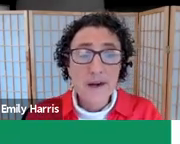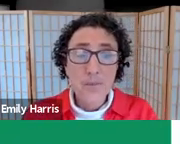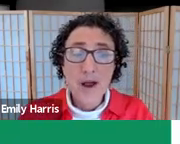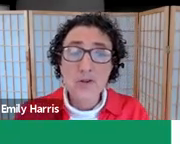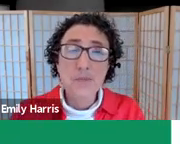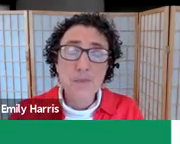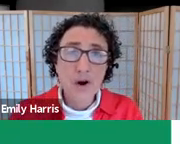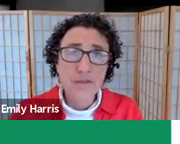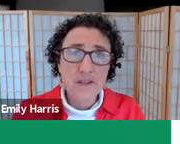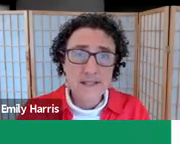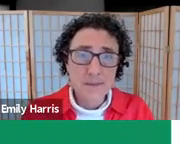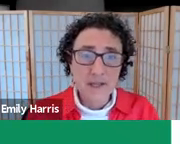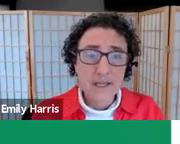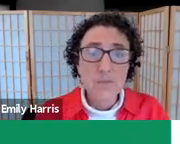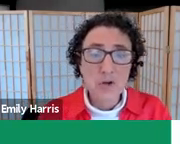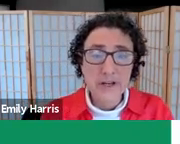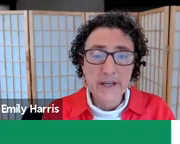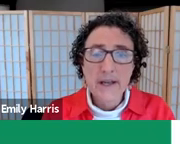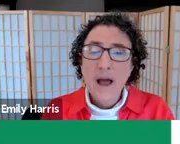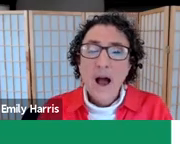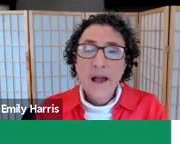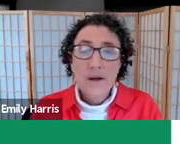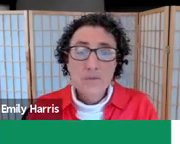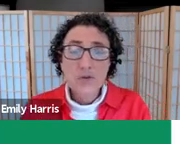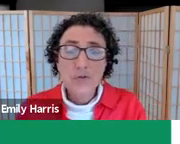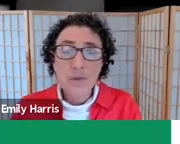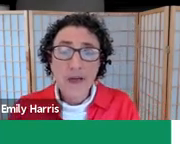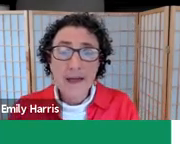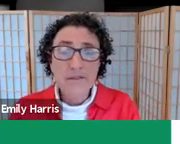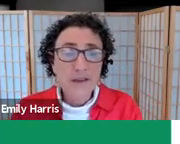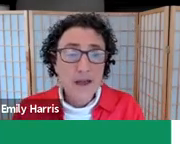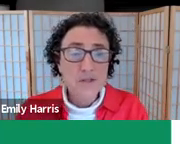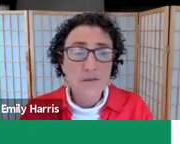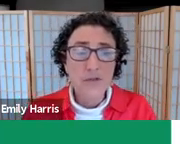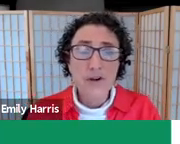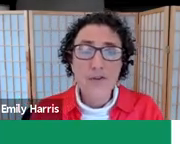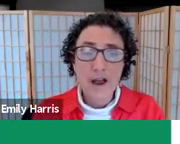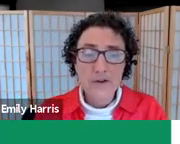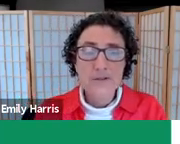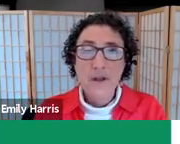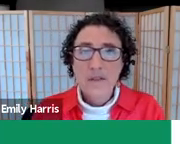and I'm proud to be part of the disability community. I come to you from the land of the Council of Three Fires,